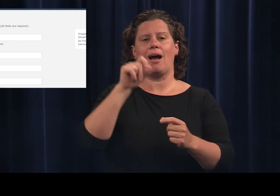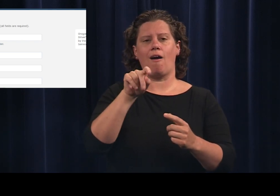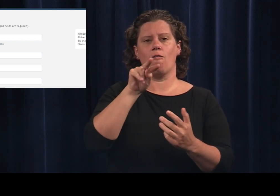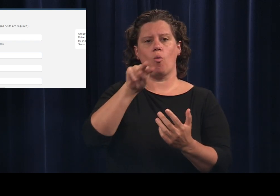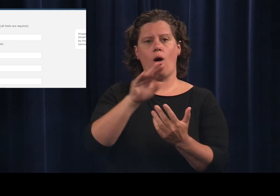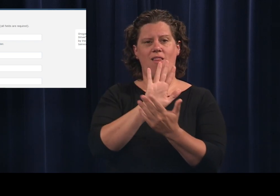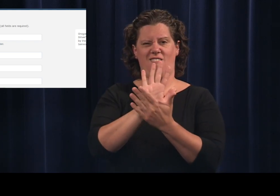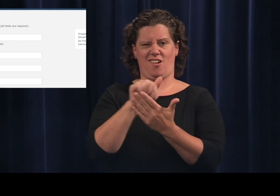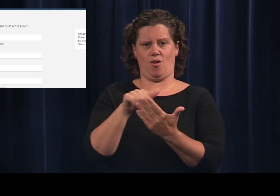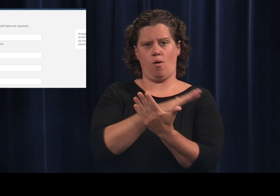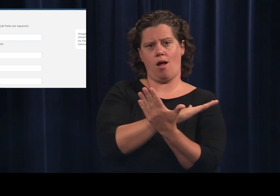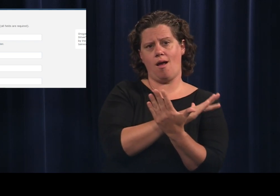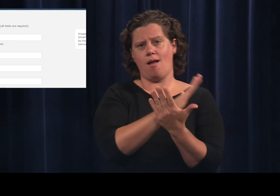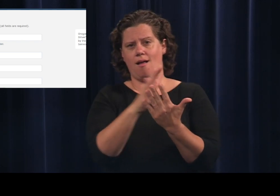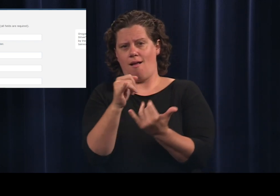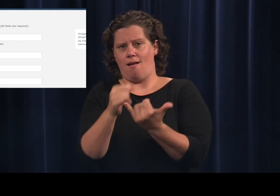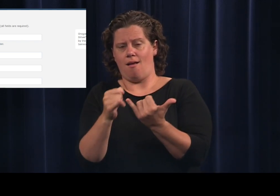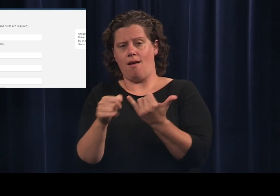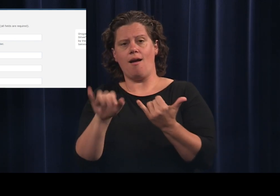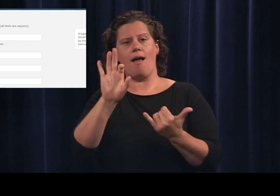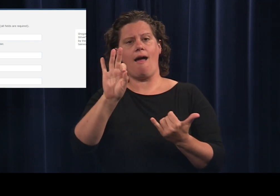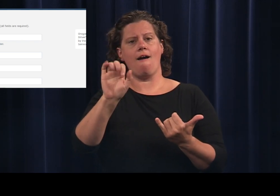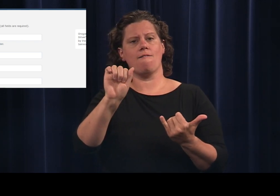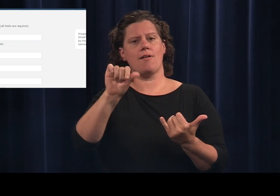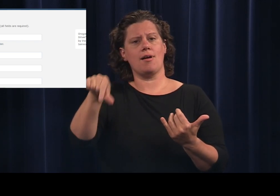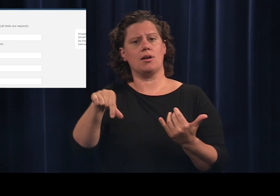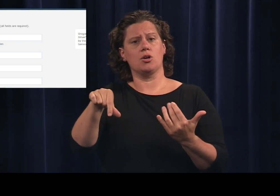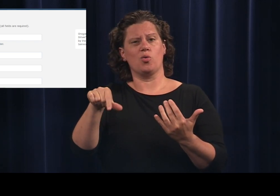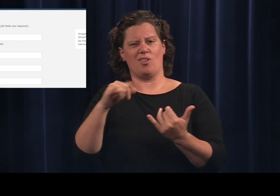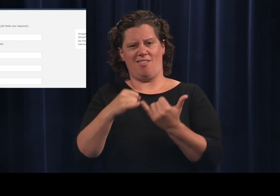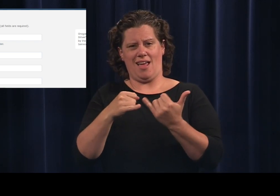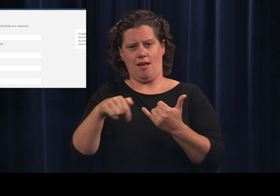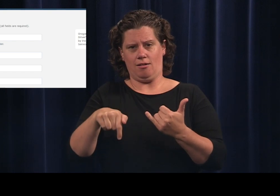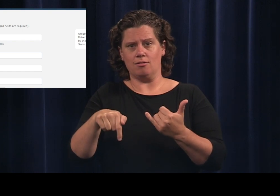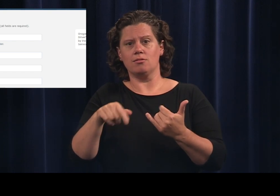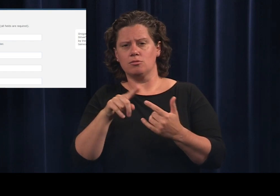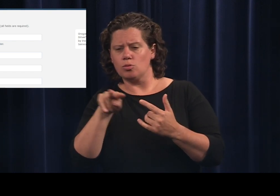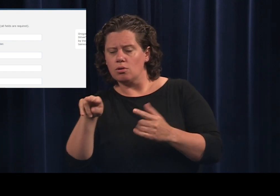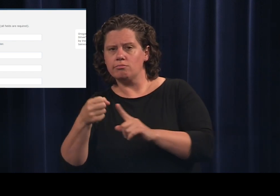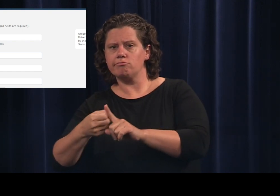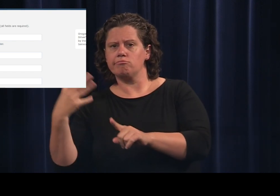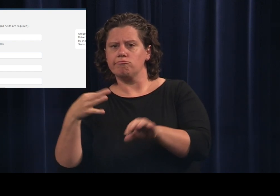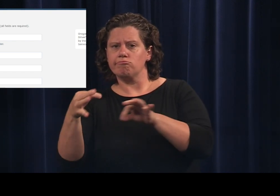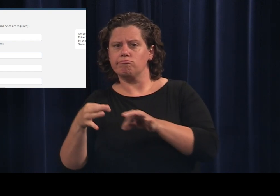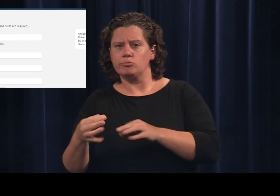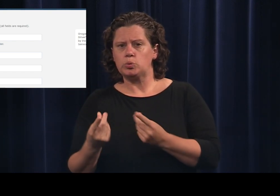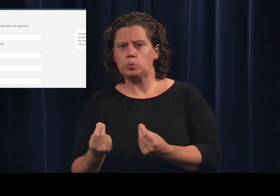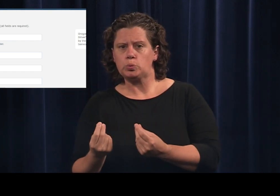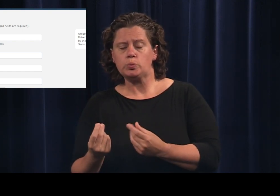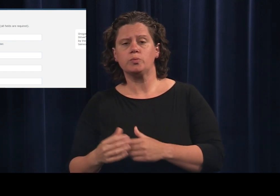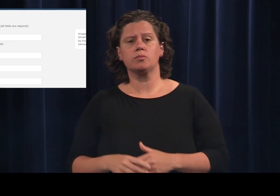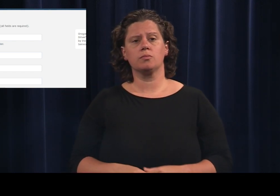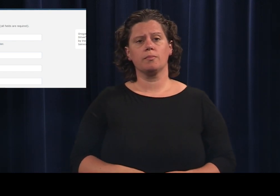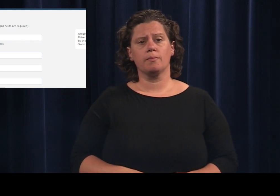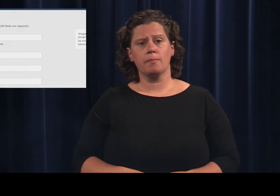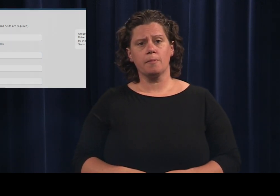Watch the frequently asked questions section at the end of this video for details.